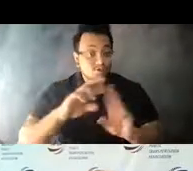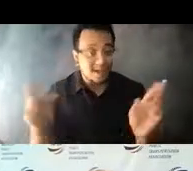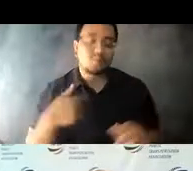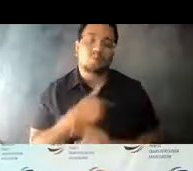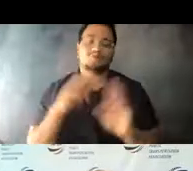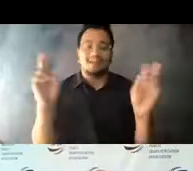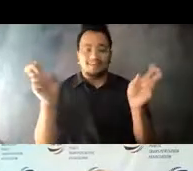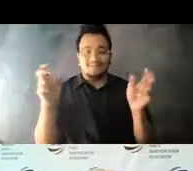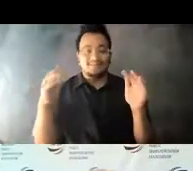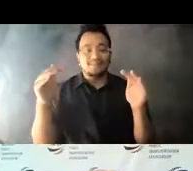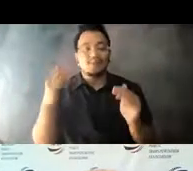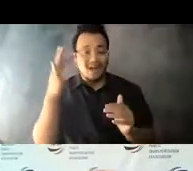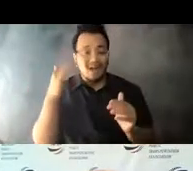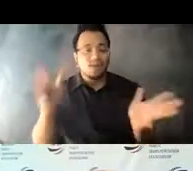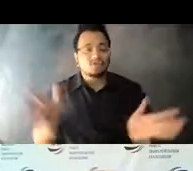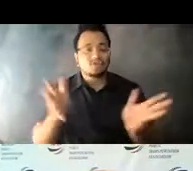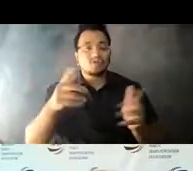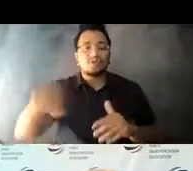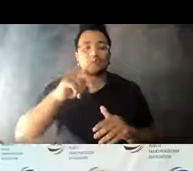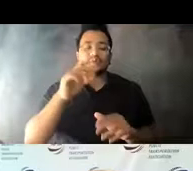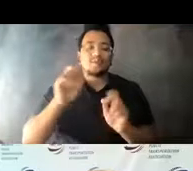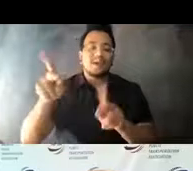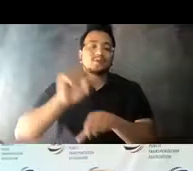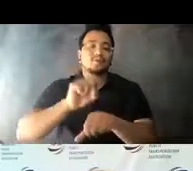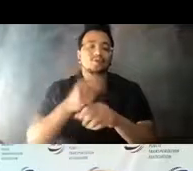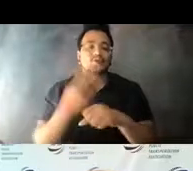to encourage those reentering the workforce to 14:15:47 use transit in Las Vegas.